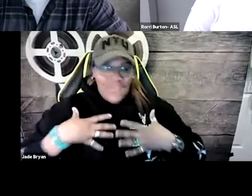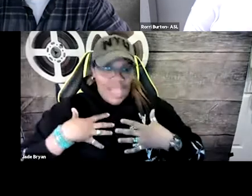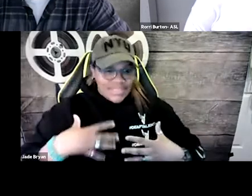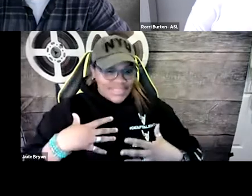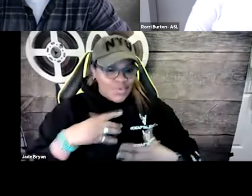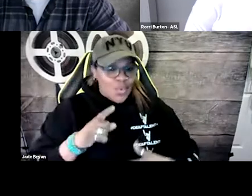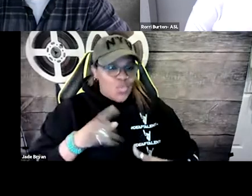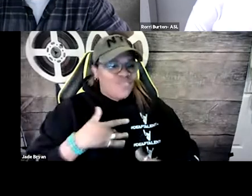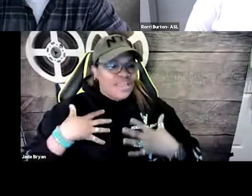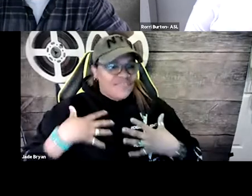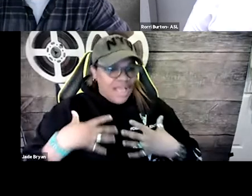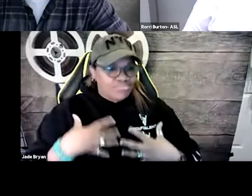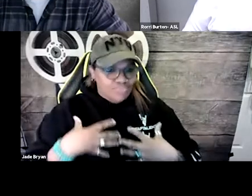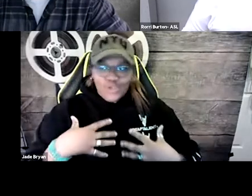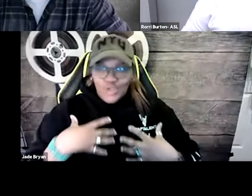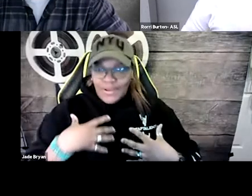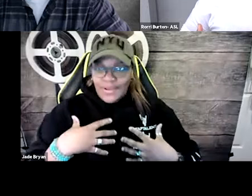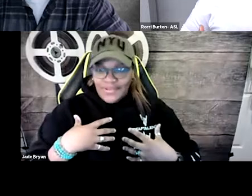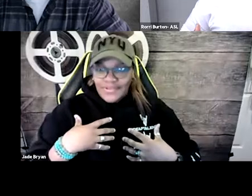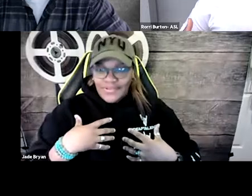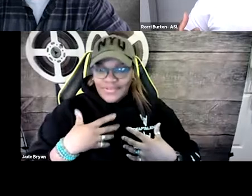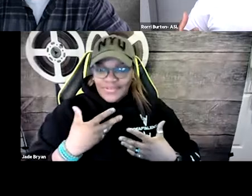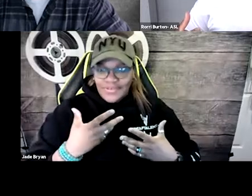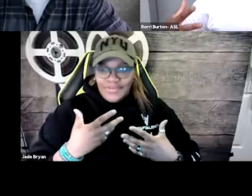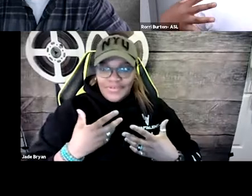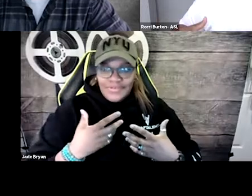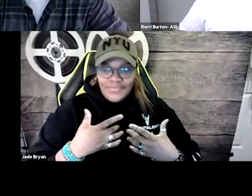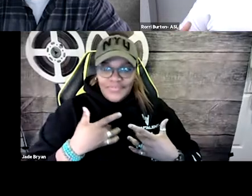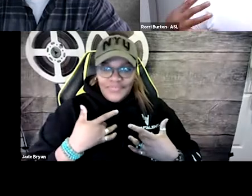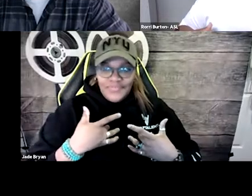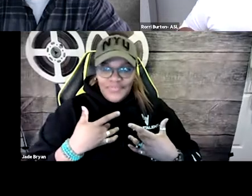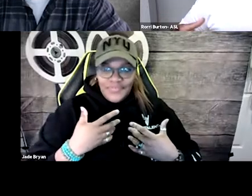And that music. It would allow you to have the vibes,